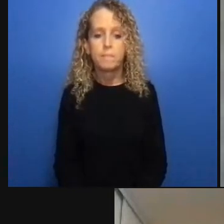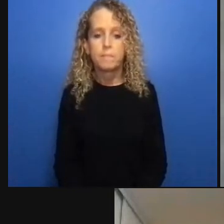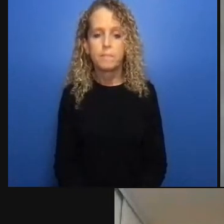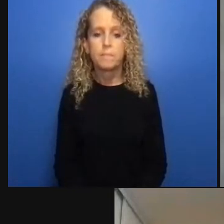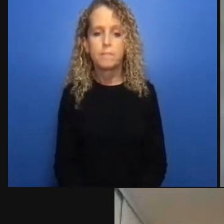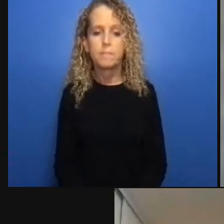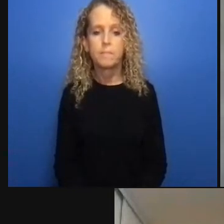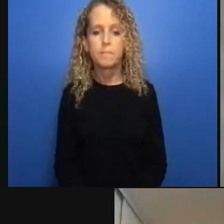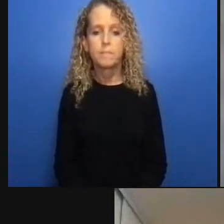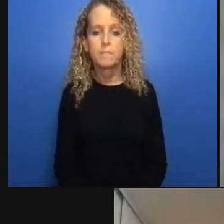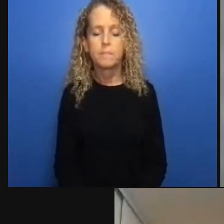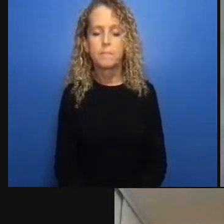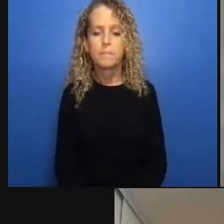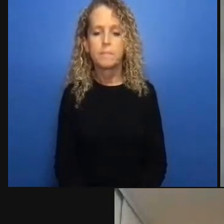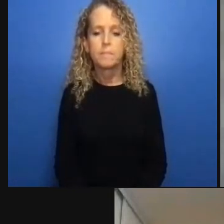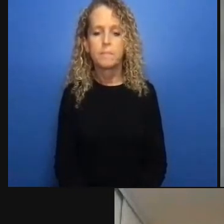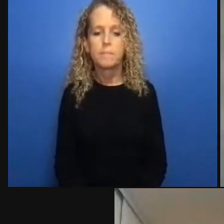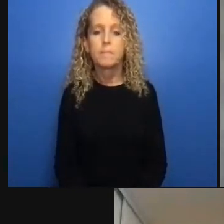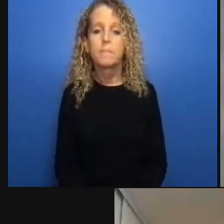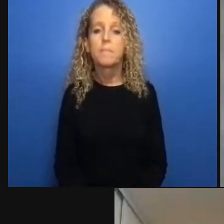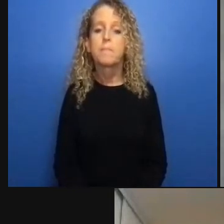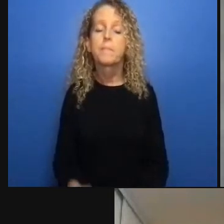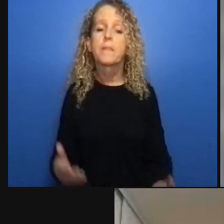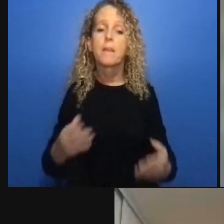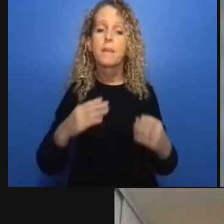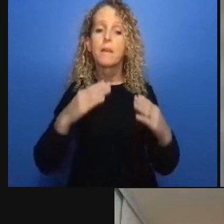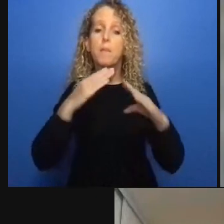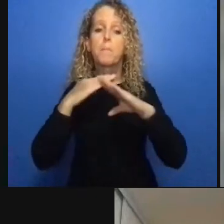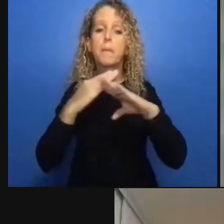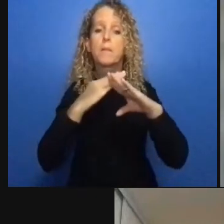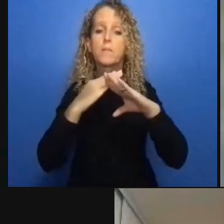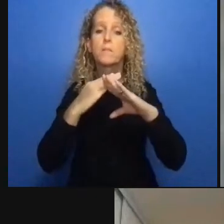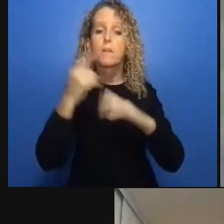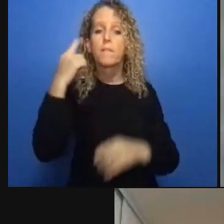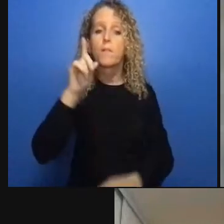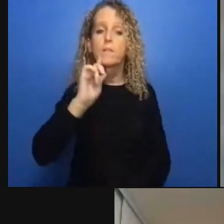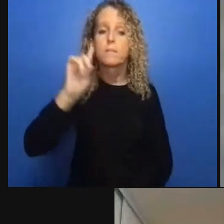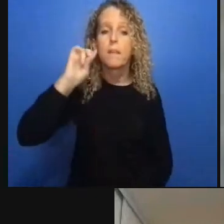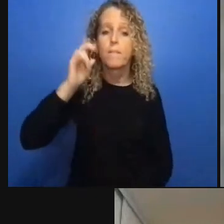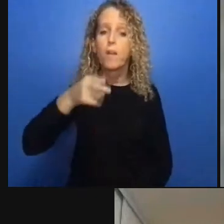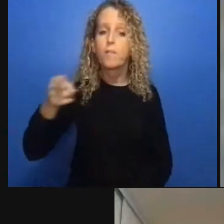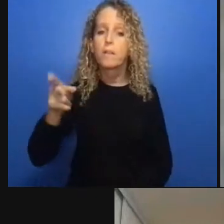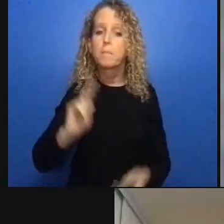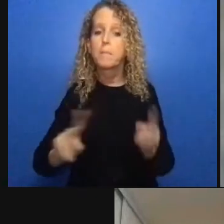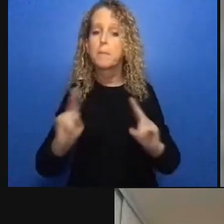all of these discussions about how we move forward with defunding police